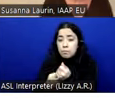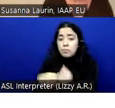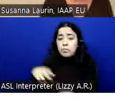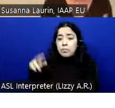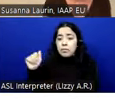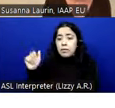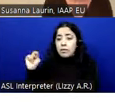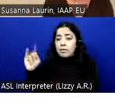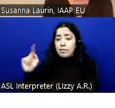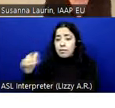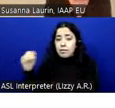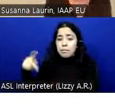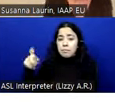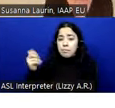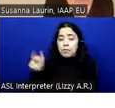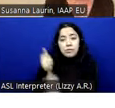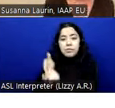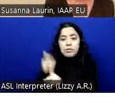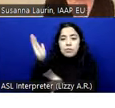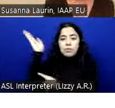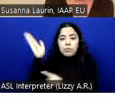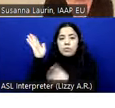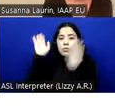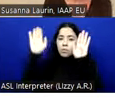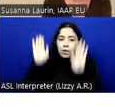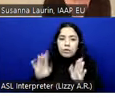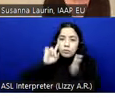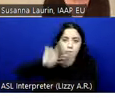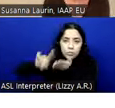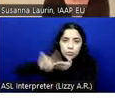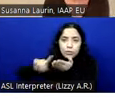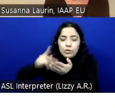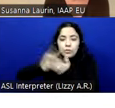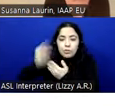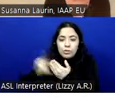presenting on some of the really cool research projects that they have done lately.